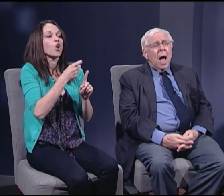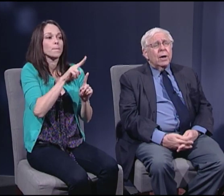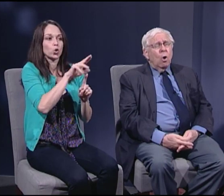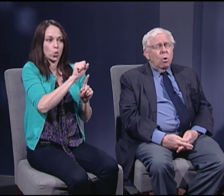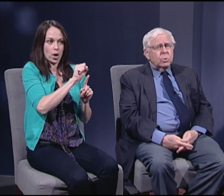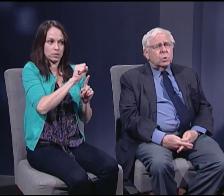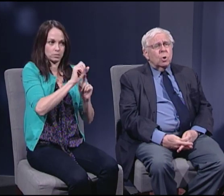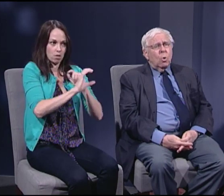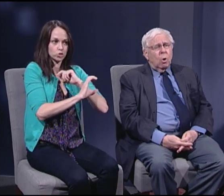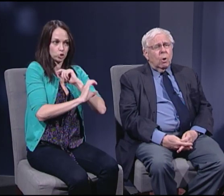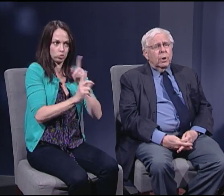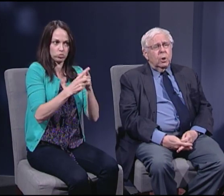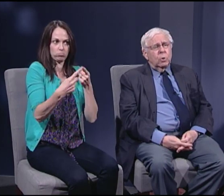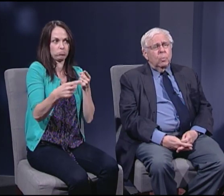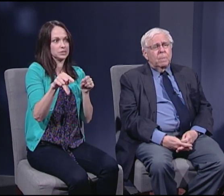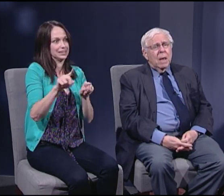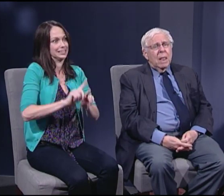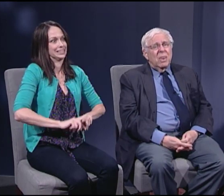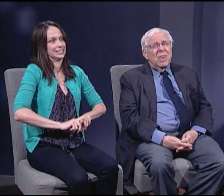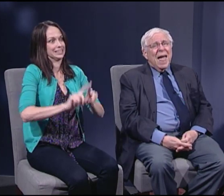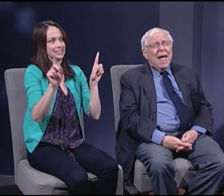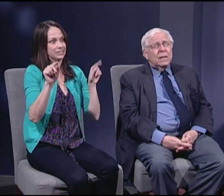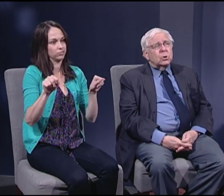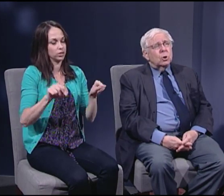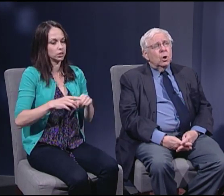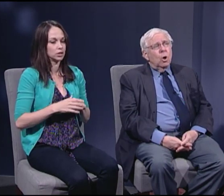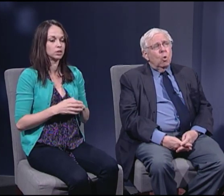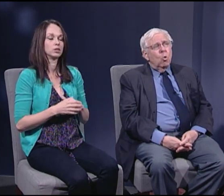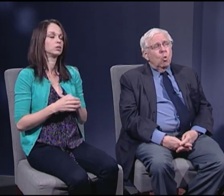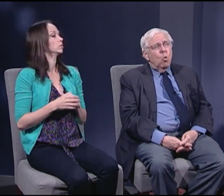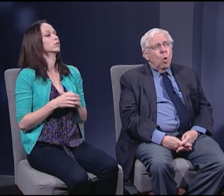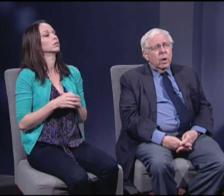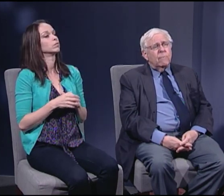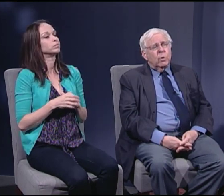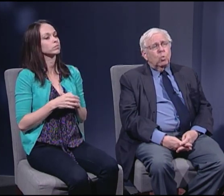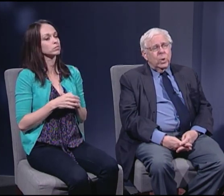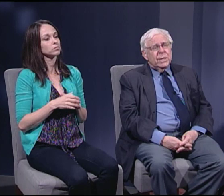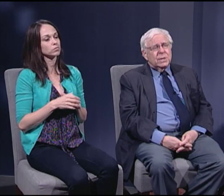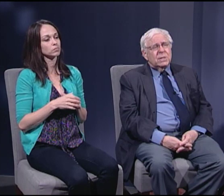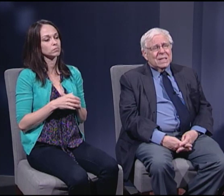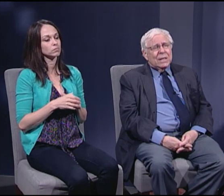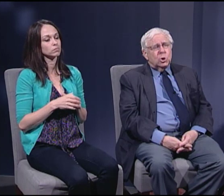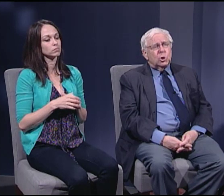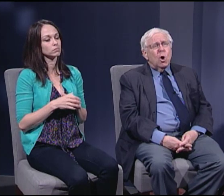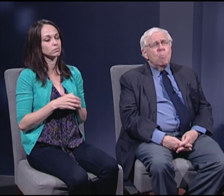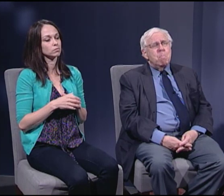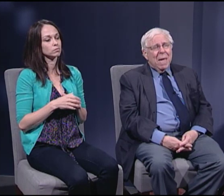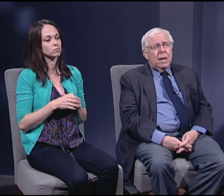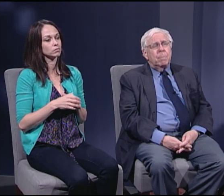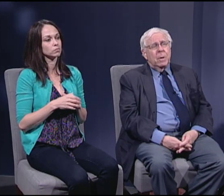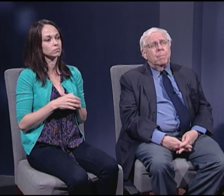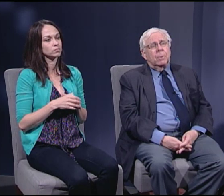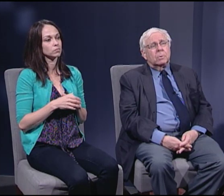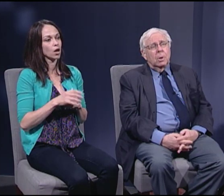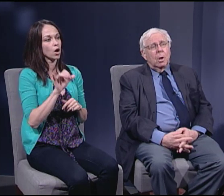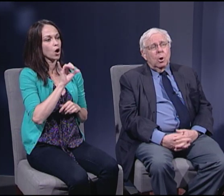I also argue that one of the reasons that so many people,